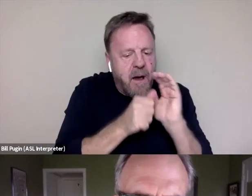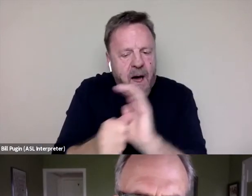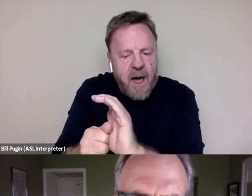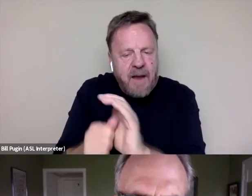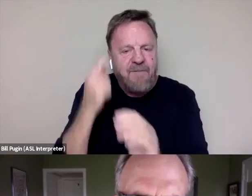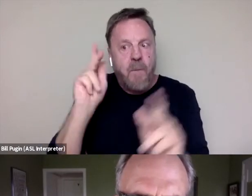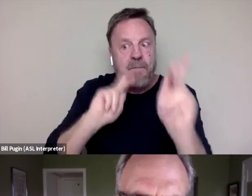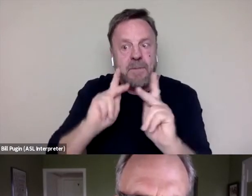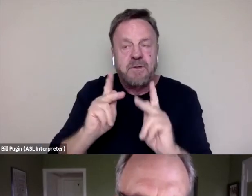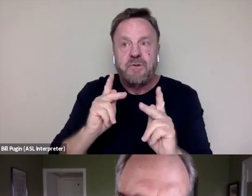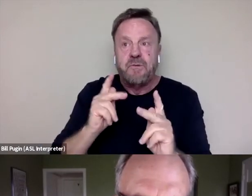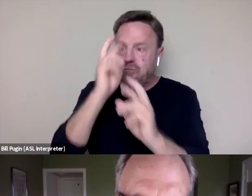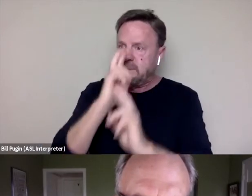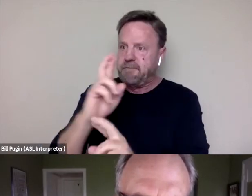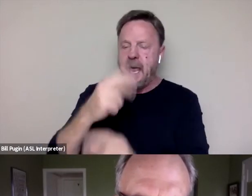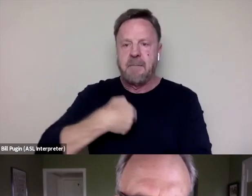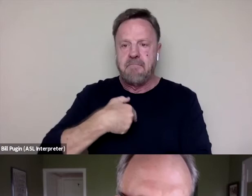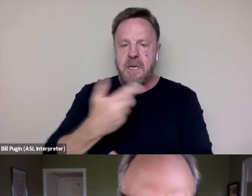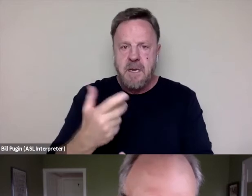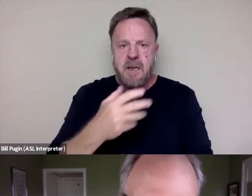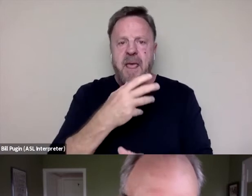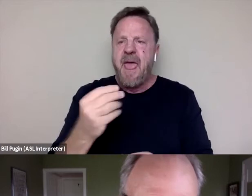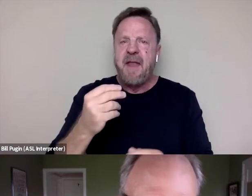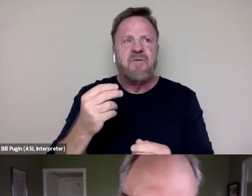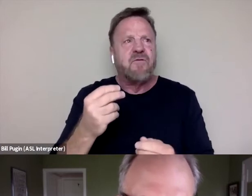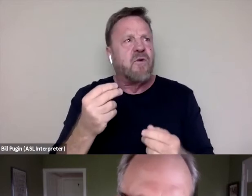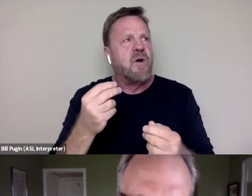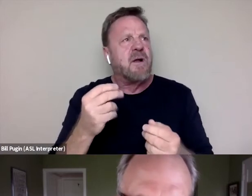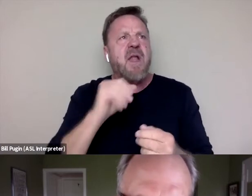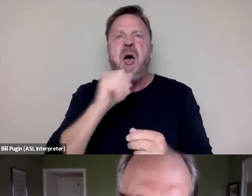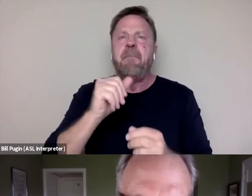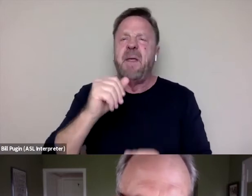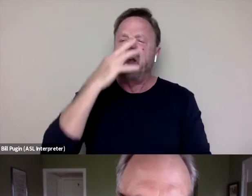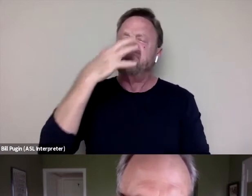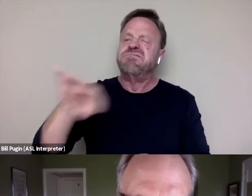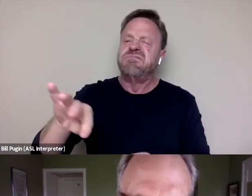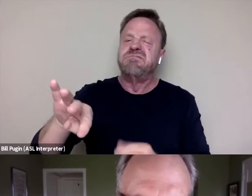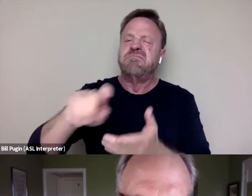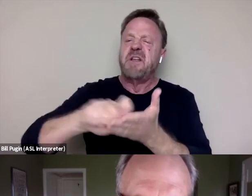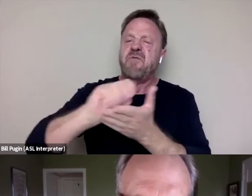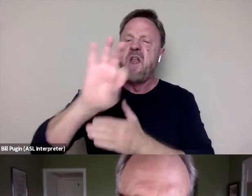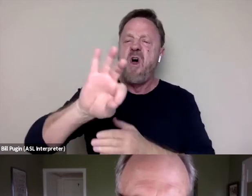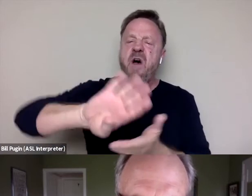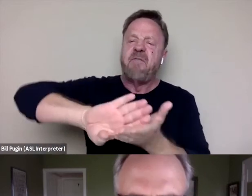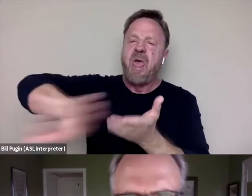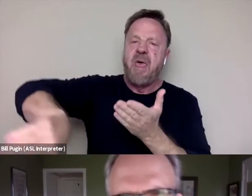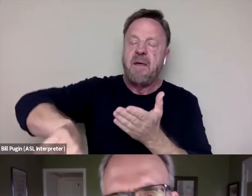and to have a shot at not being dismissed and discarded and written off, actually by just getting it over with